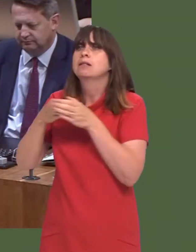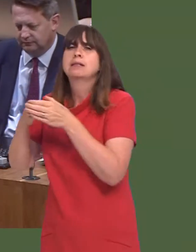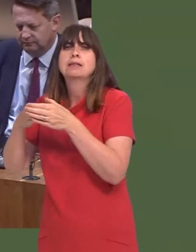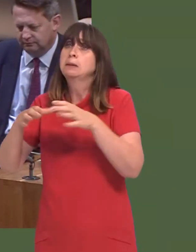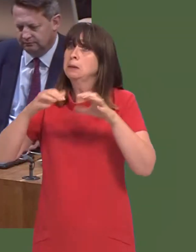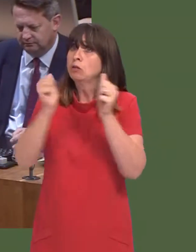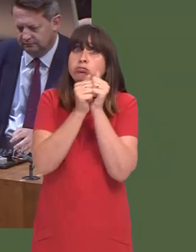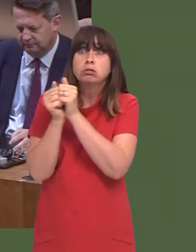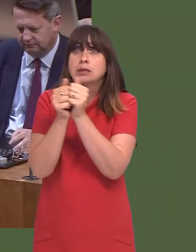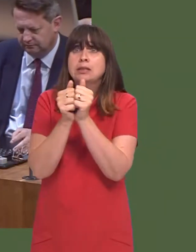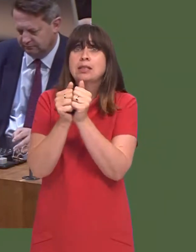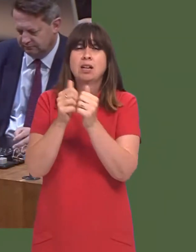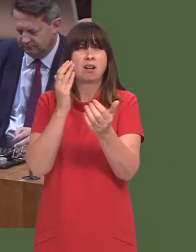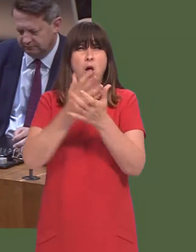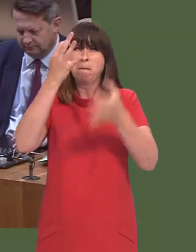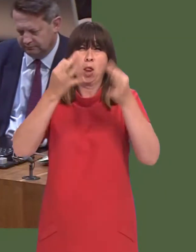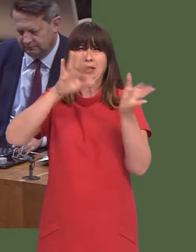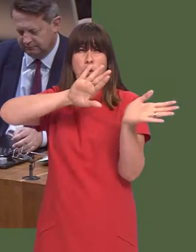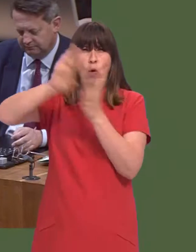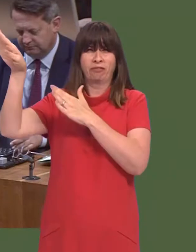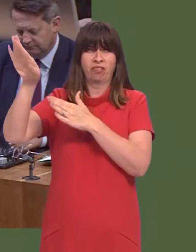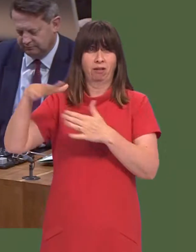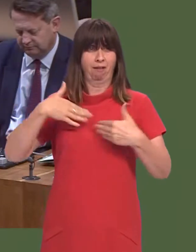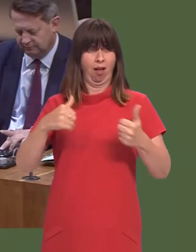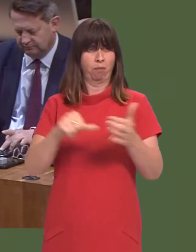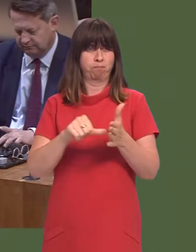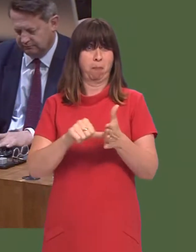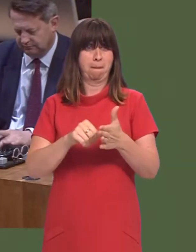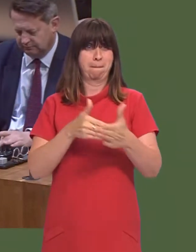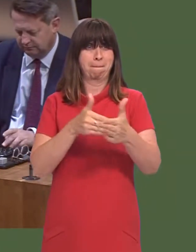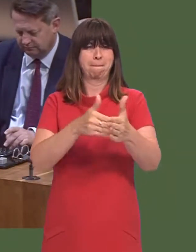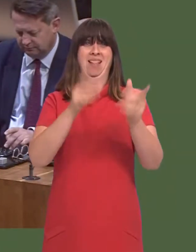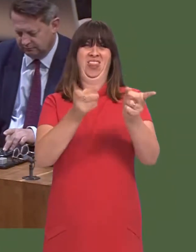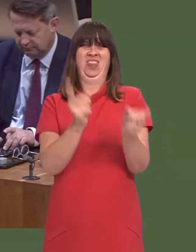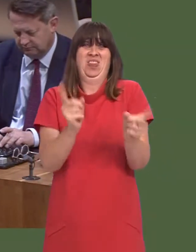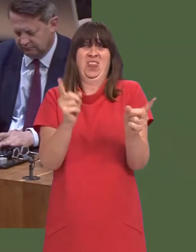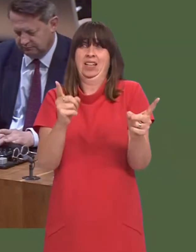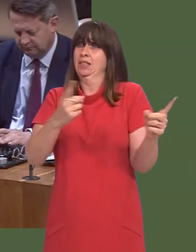what the challenges are, because the challenges are the same regardless of politics, and then to see how those challenges can be met.